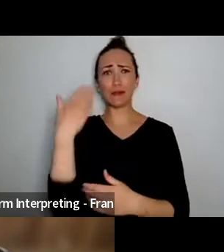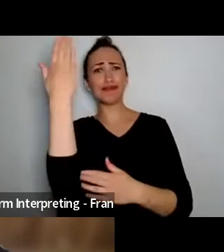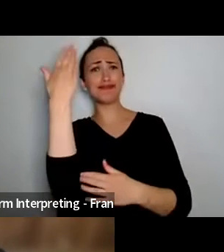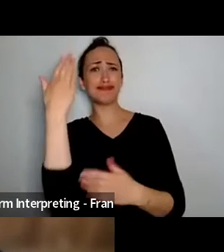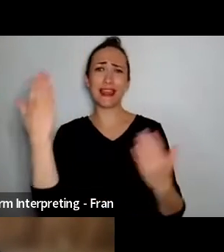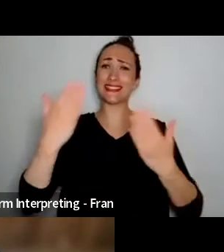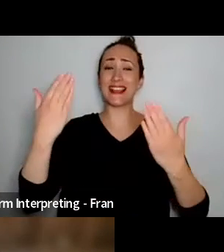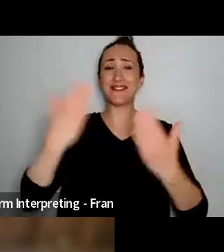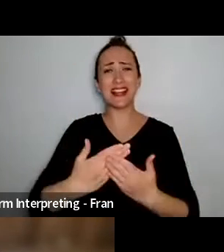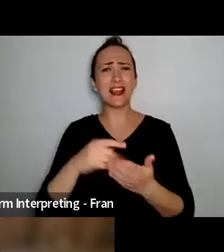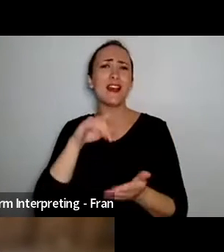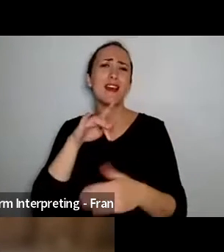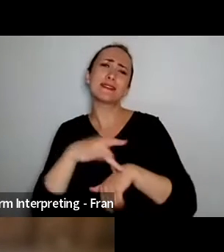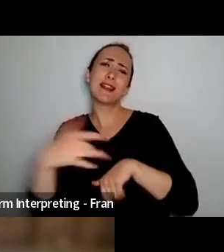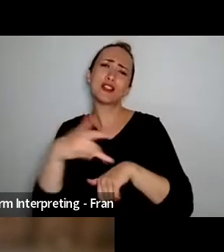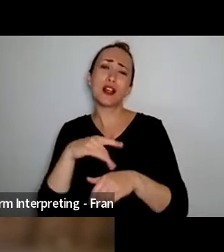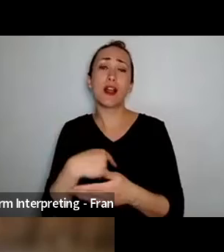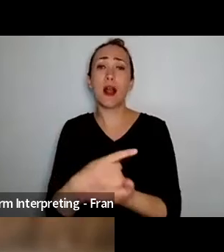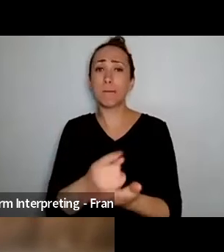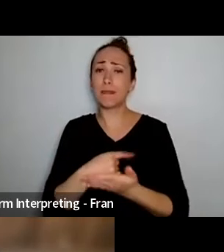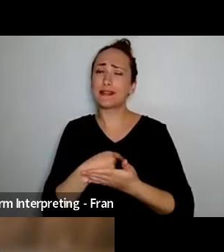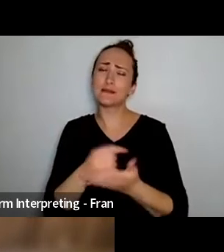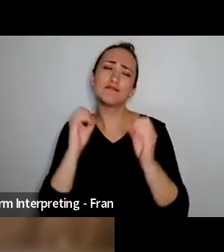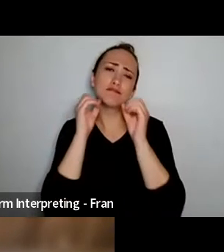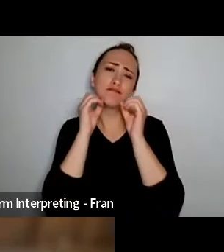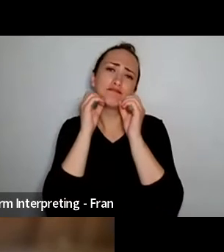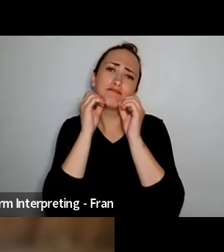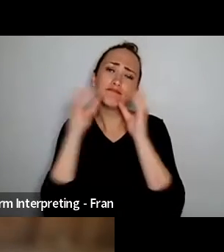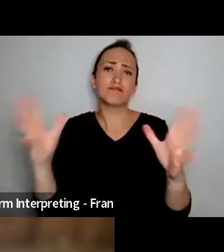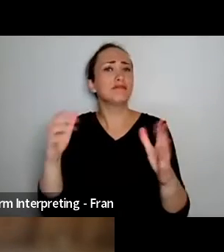place in my heart of all the times I've had the opportunity of working with you all so thank you.